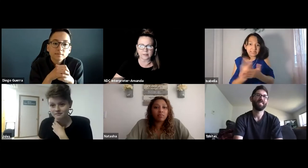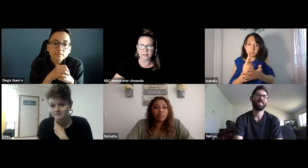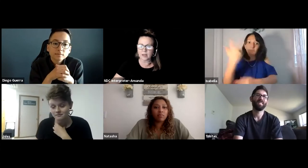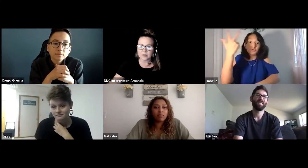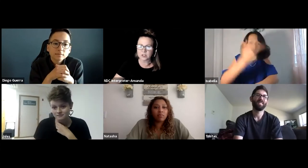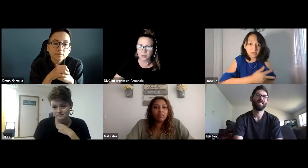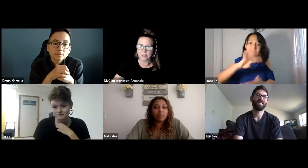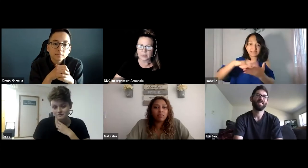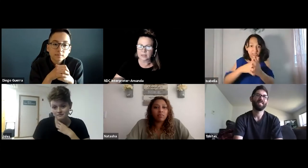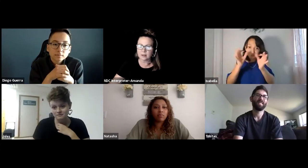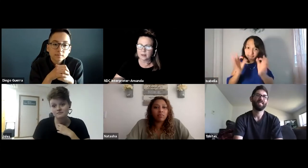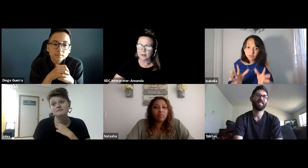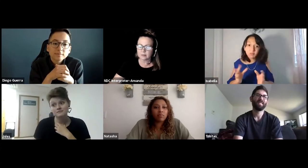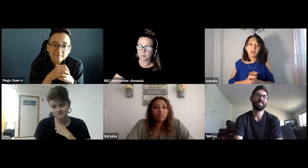I didn't even have the two or three-day which was what